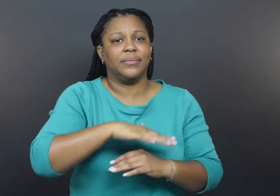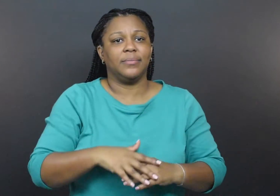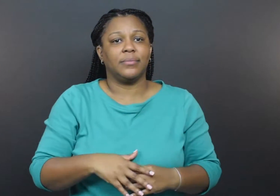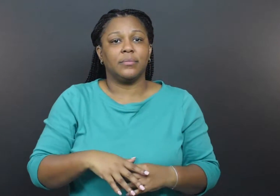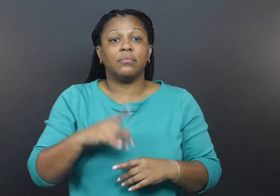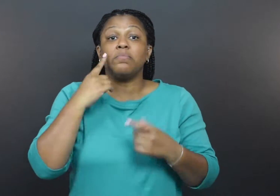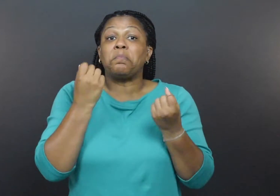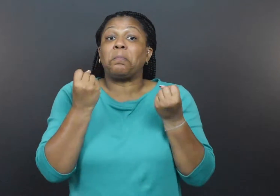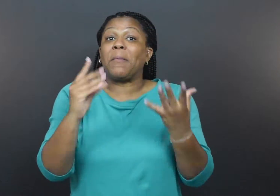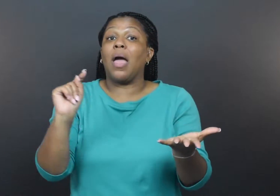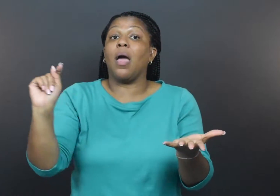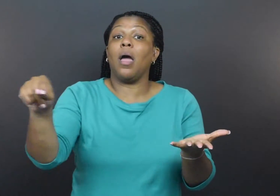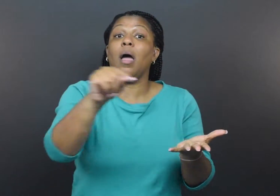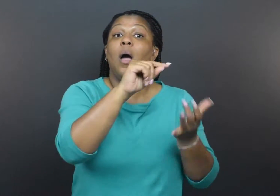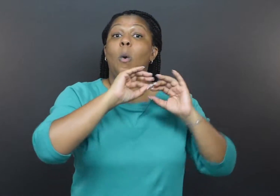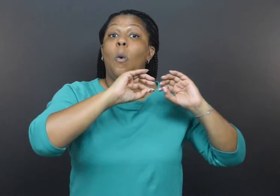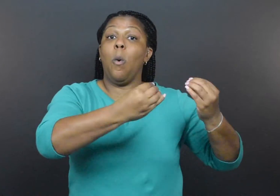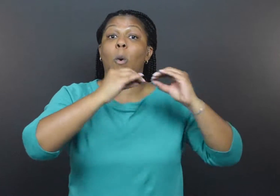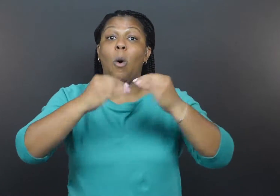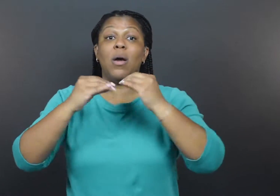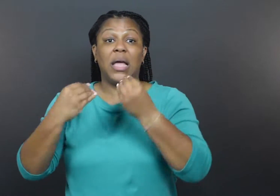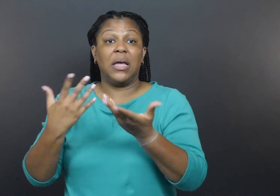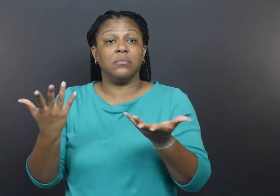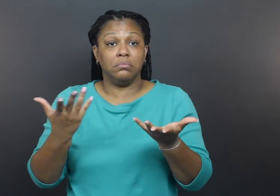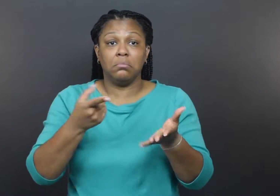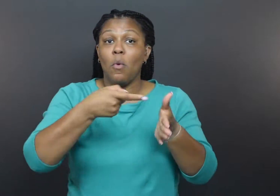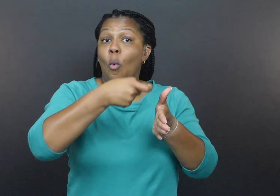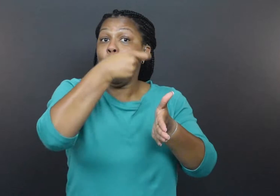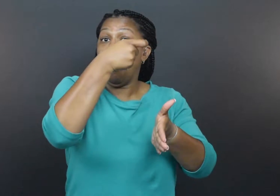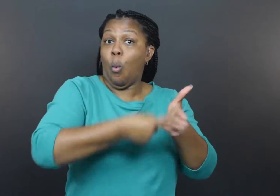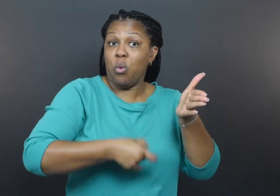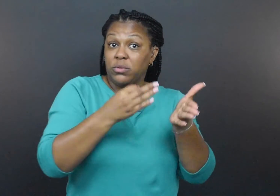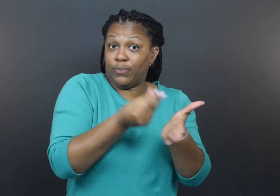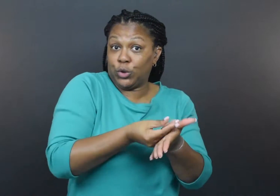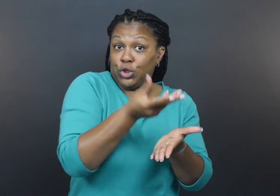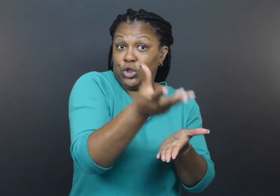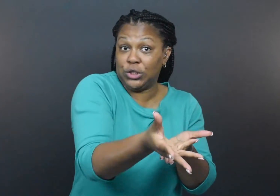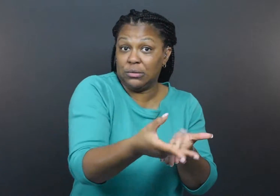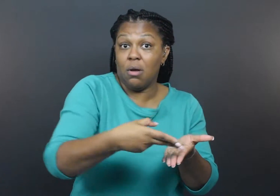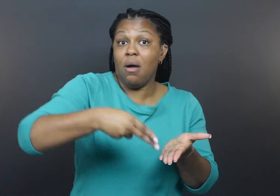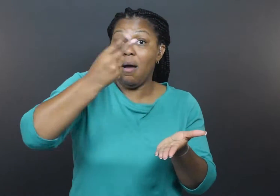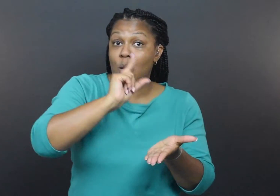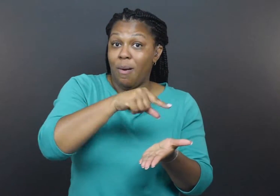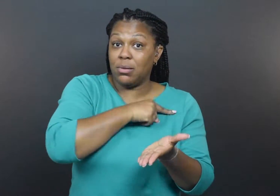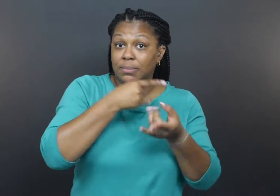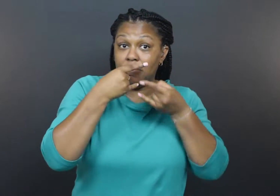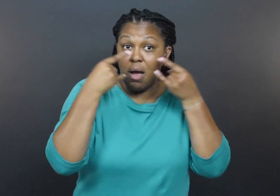For many of these organizations, the cost of purchasing high-quality masks is too high.